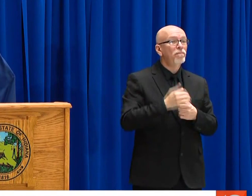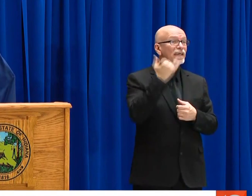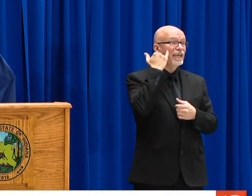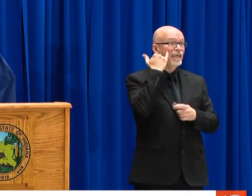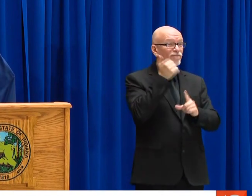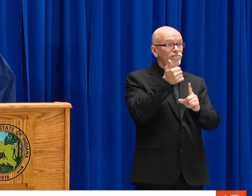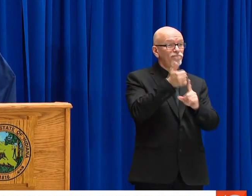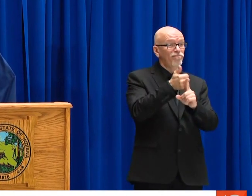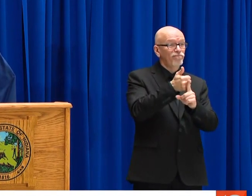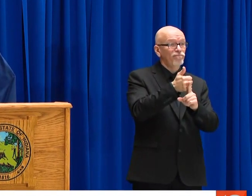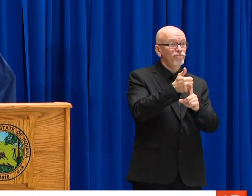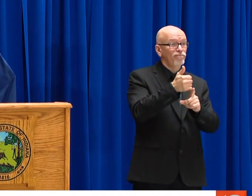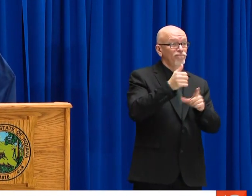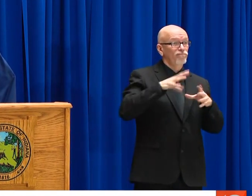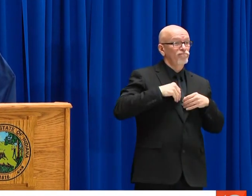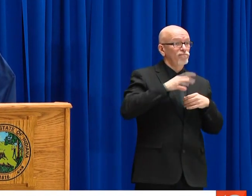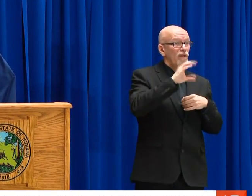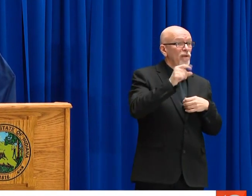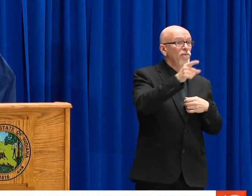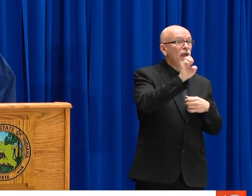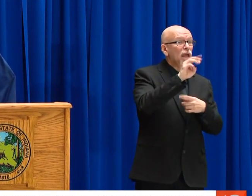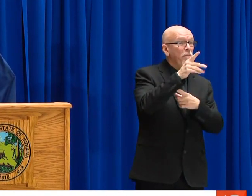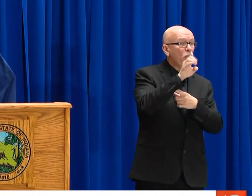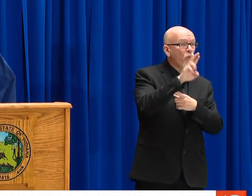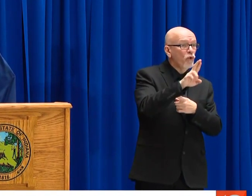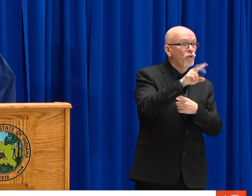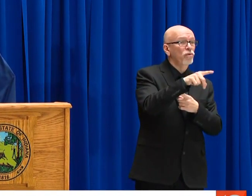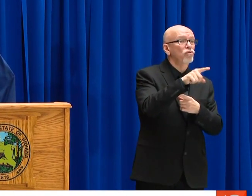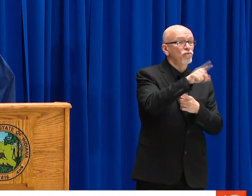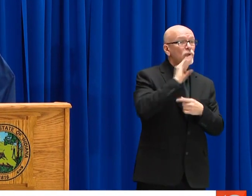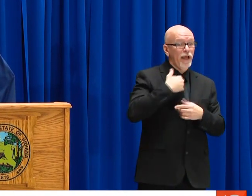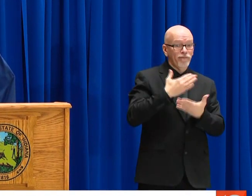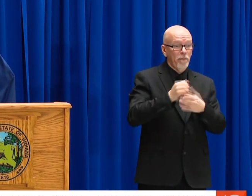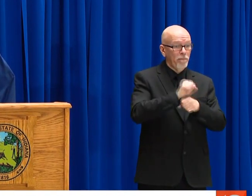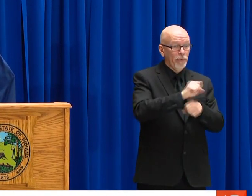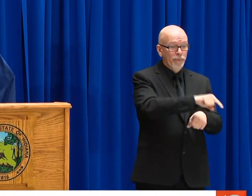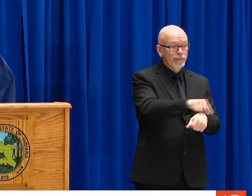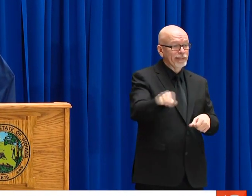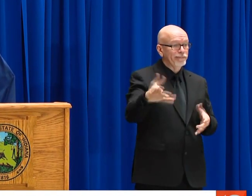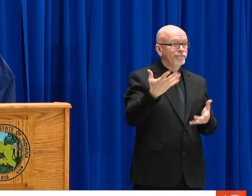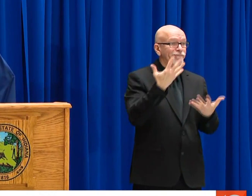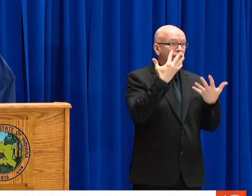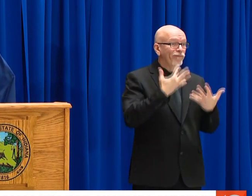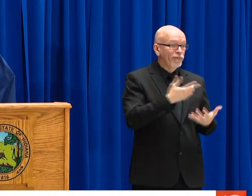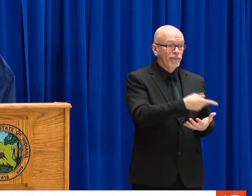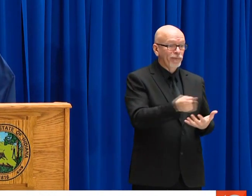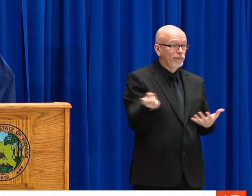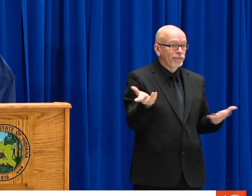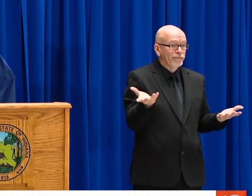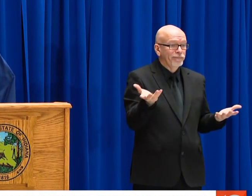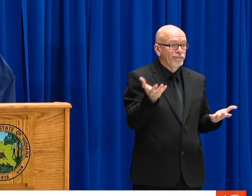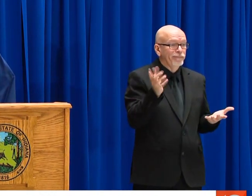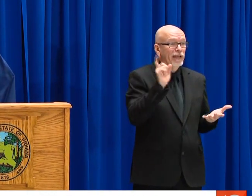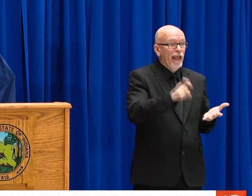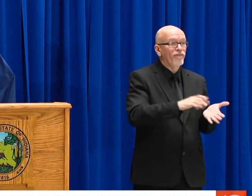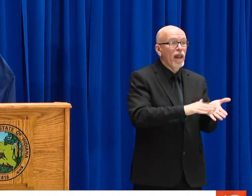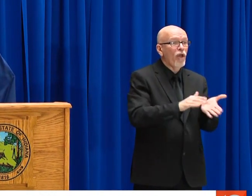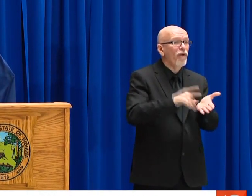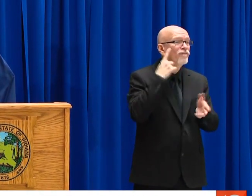CAN ALSO HELP IN THIS PROCESS. THEY CAN HELP SPEED THINGS ALONG AS WELL. IF YOU ARE AN EMPLOYER AND